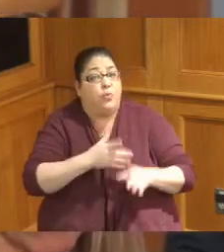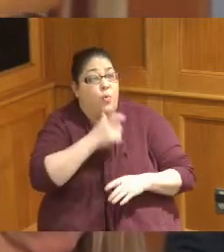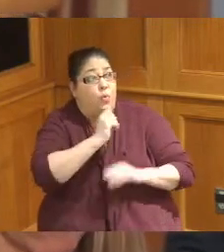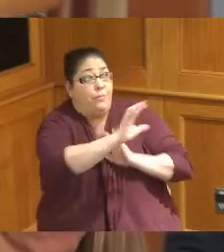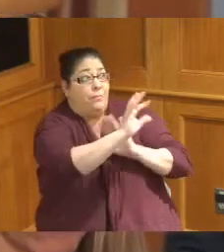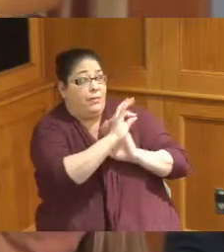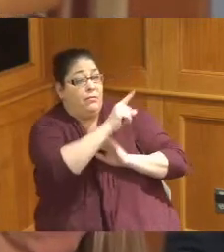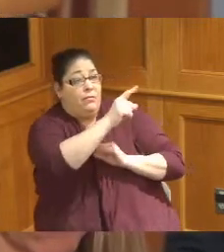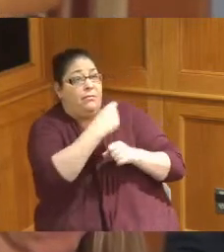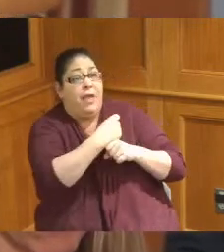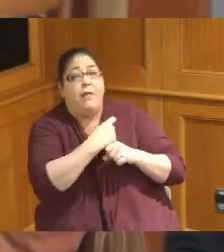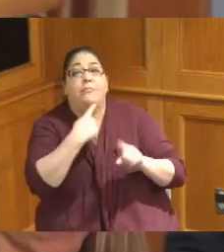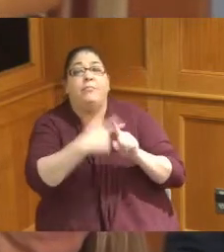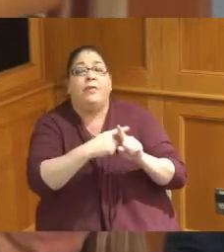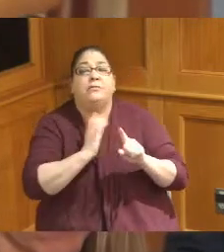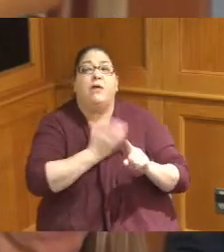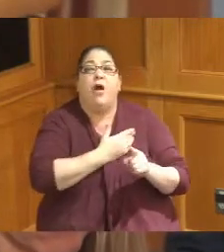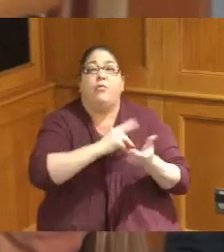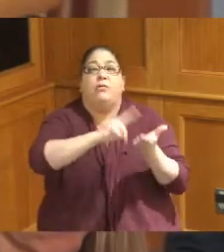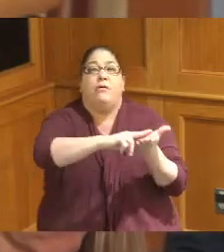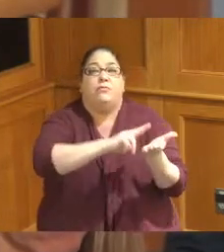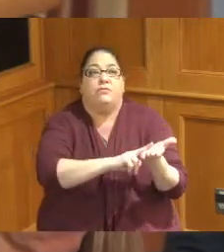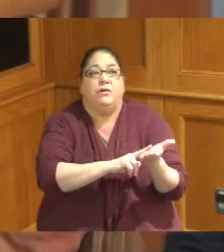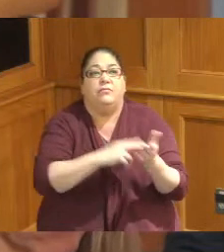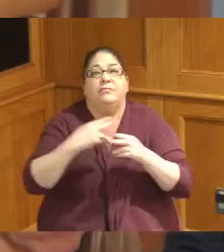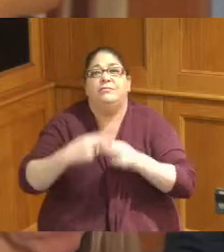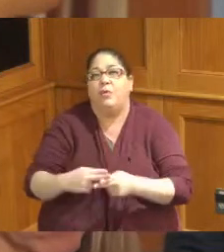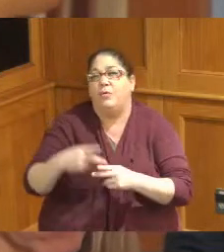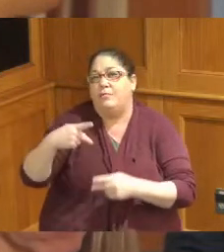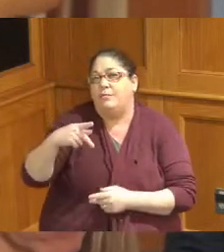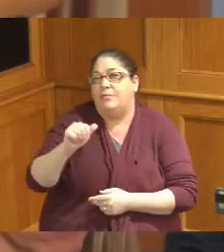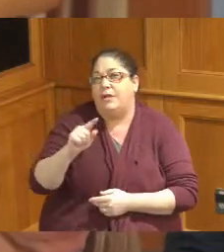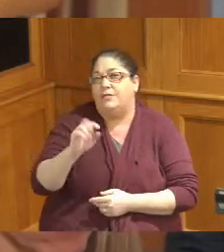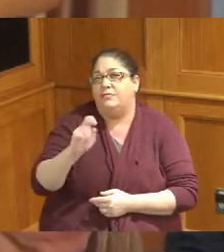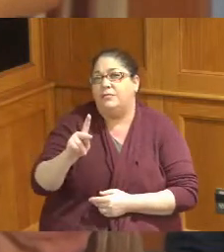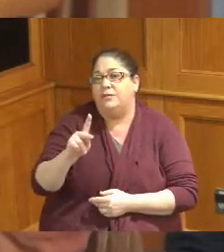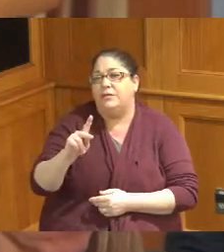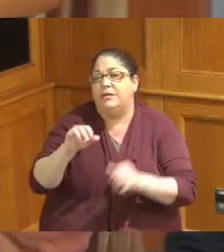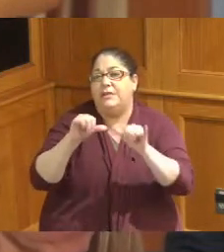our contractor is a company called Patrick Engineering who has a direct relationship with